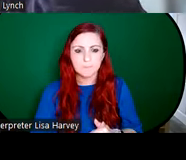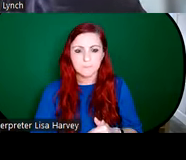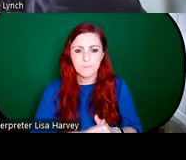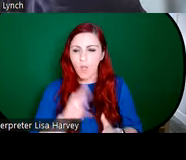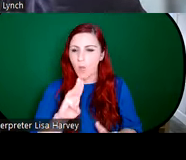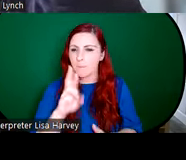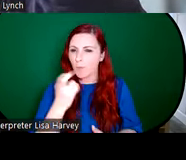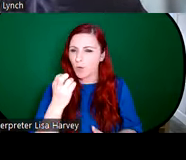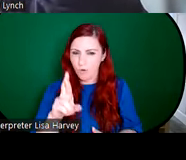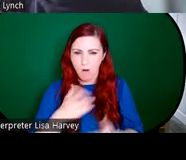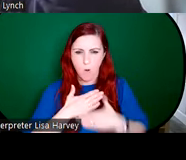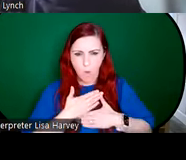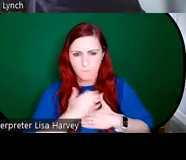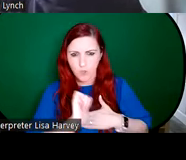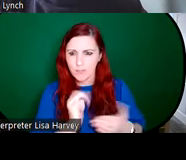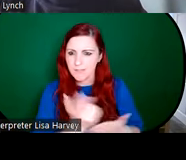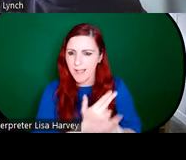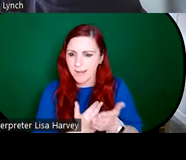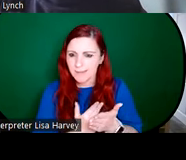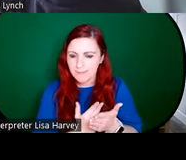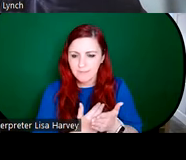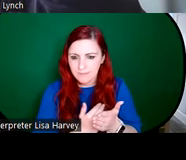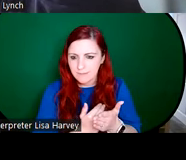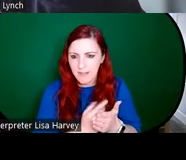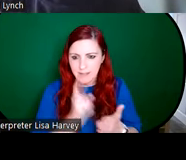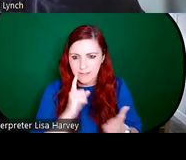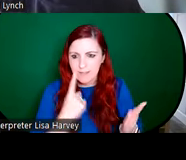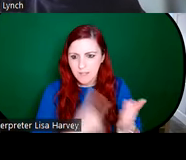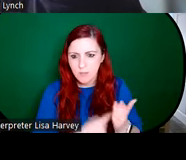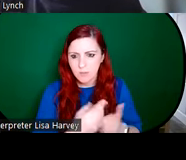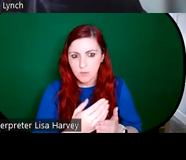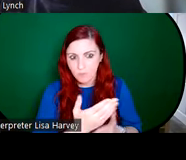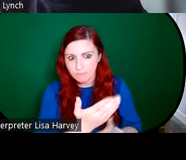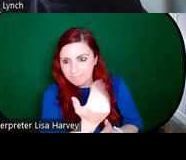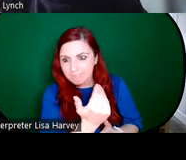this illustration and she invited Geddes to join An Túr Ghloine, which Geddes